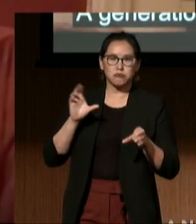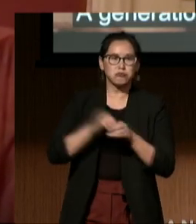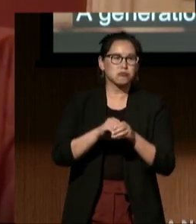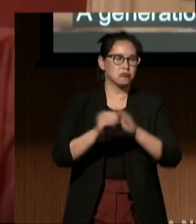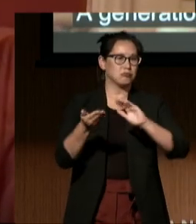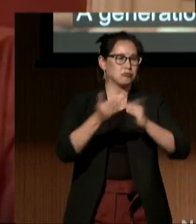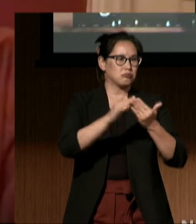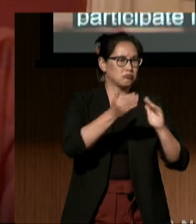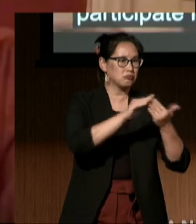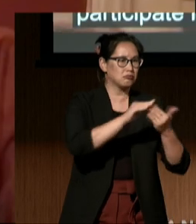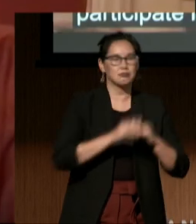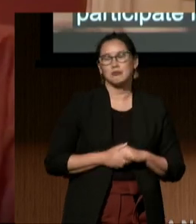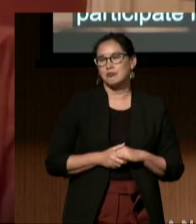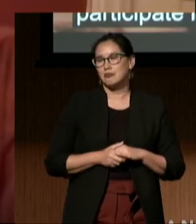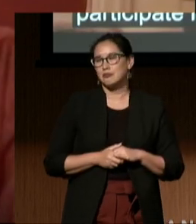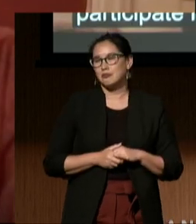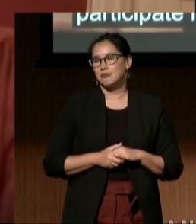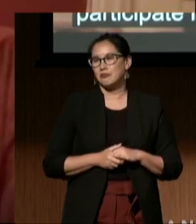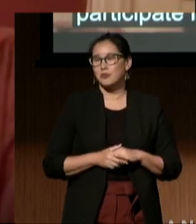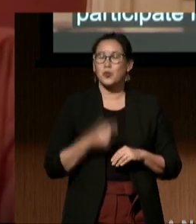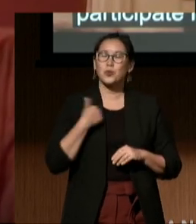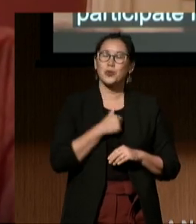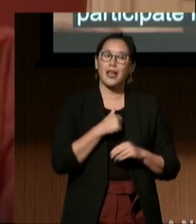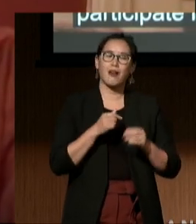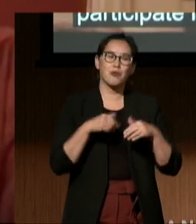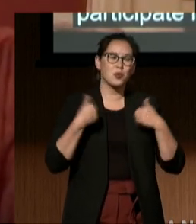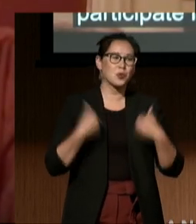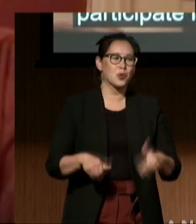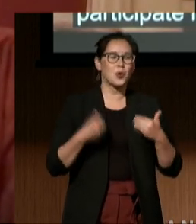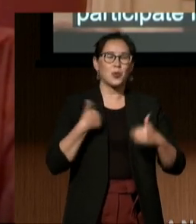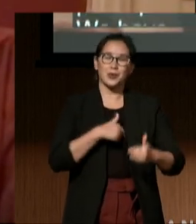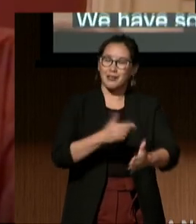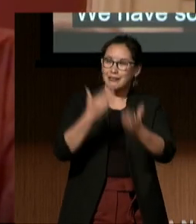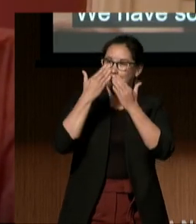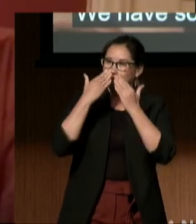We have so much to thank to those who came before us,